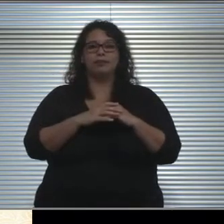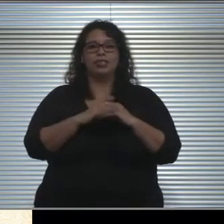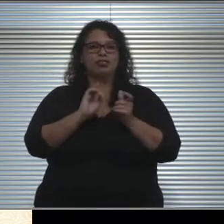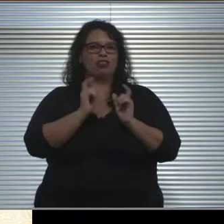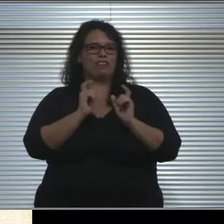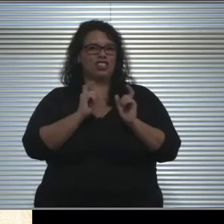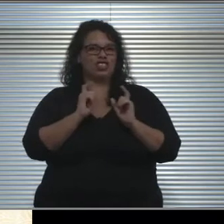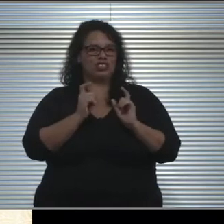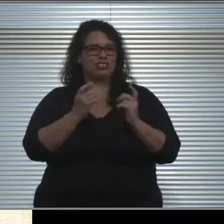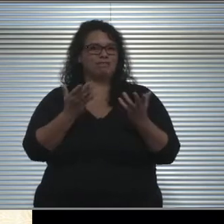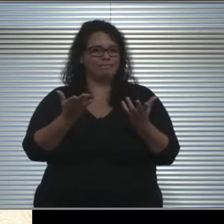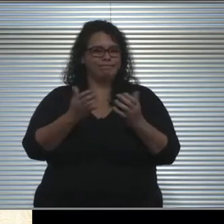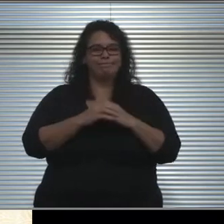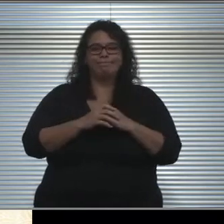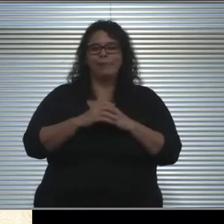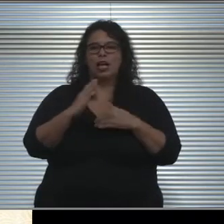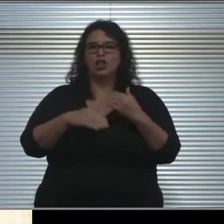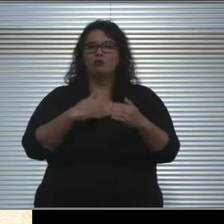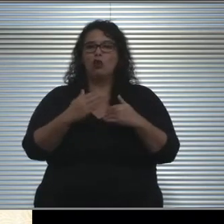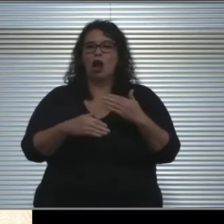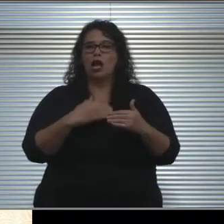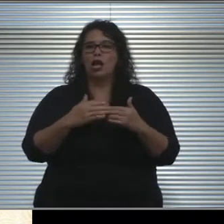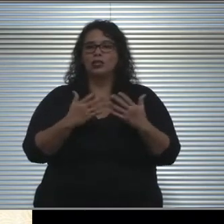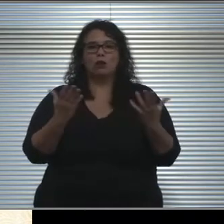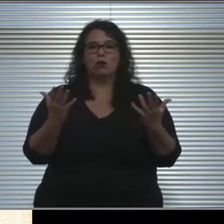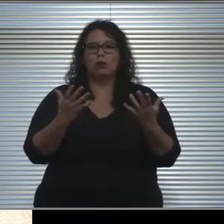and the process is that application for a waiver